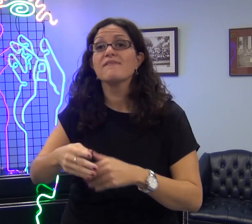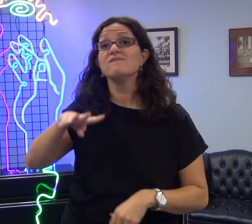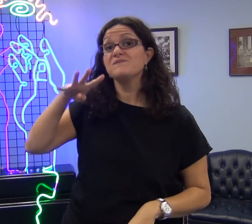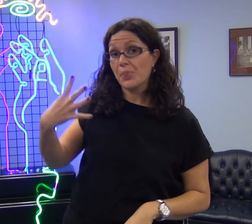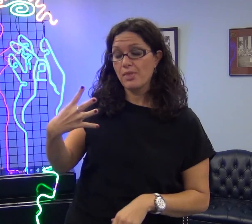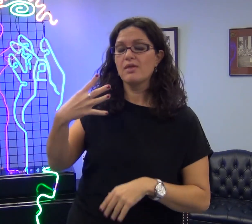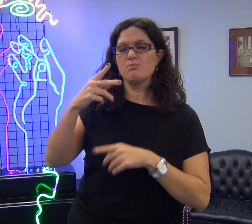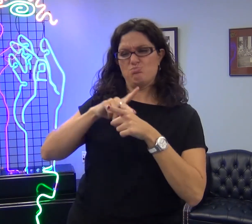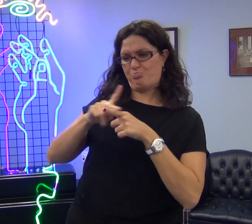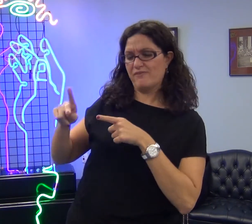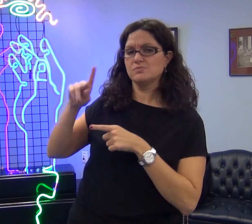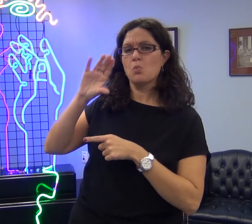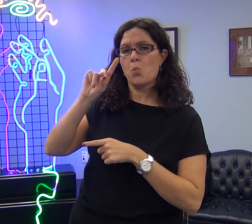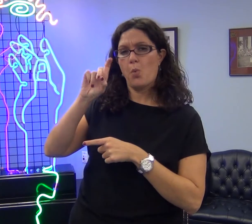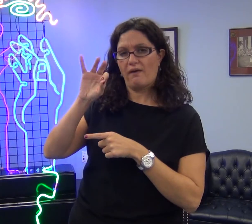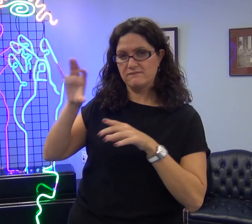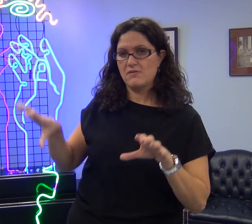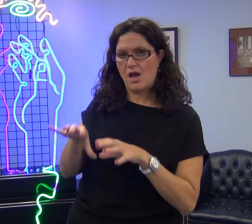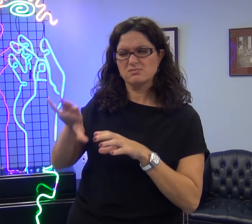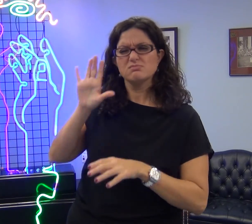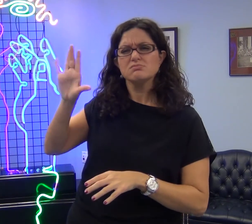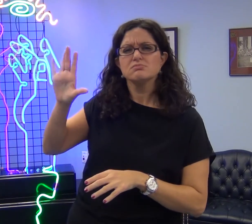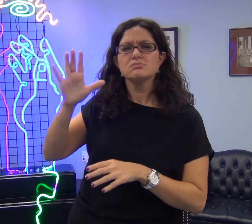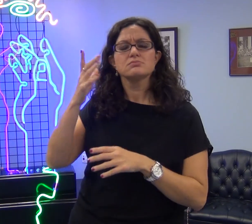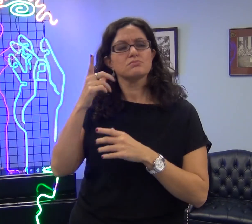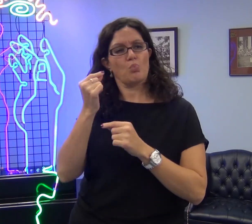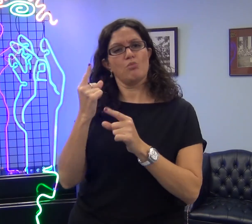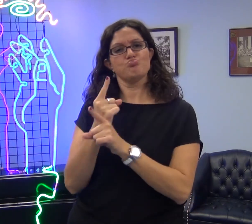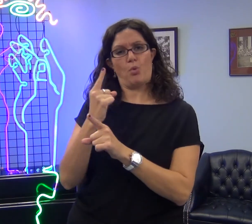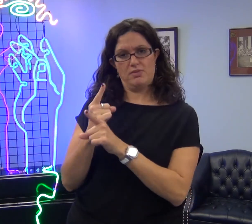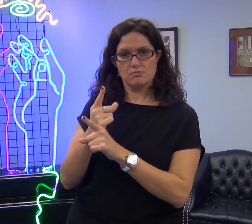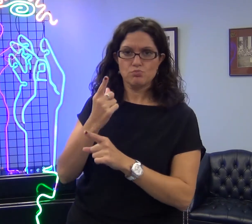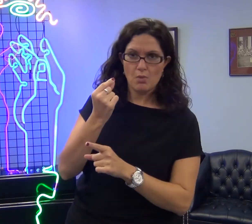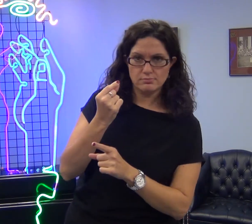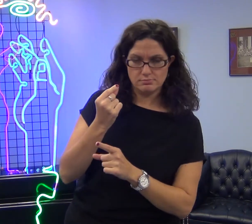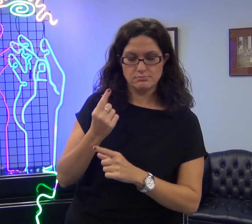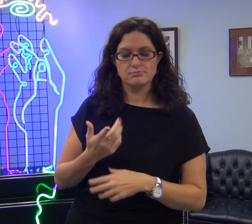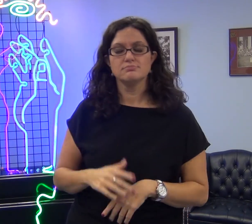Fifth is the Professional Code of Conduct; it lists guidelines on what is appropriate.